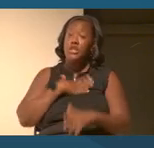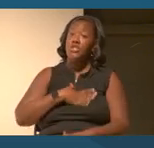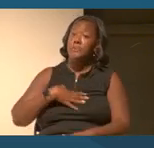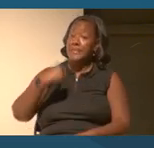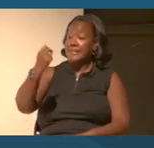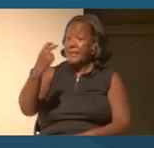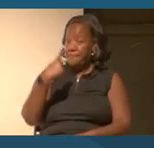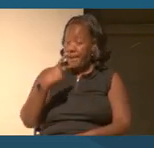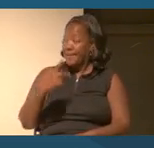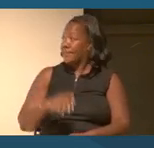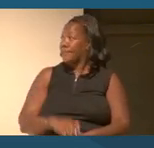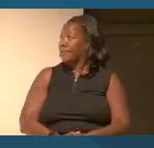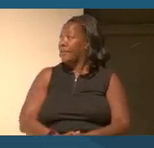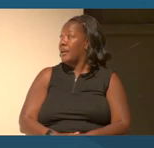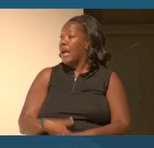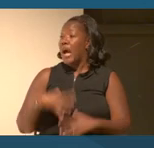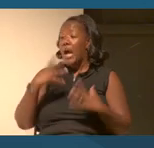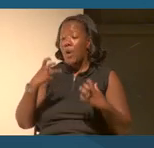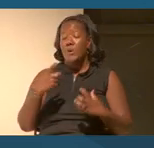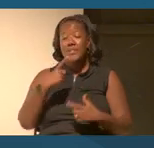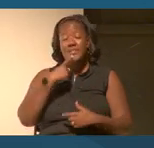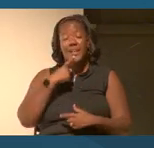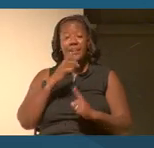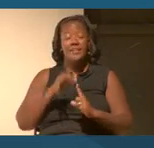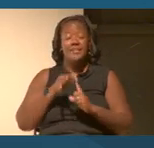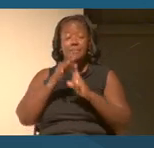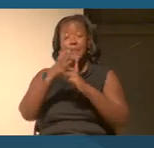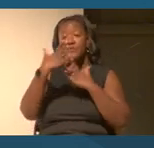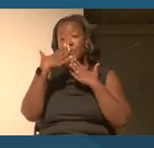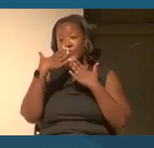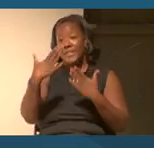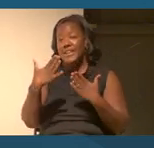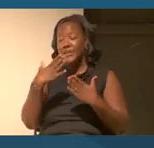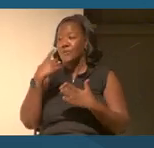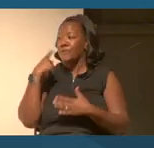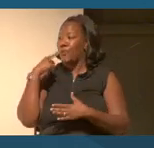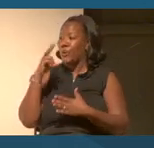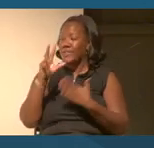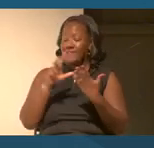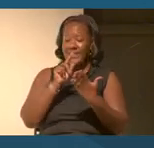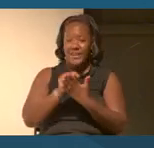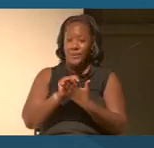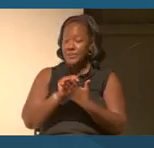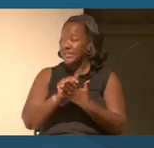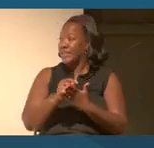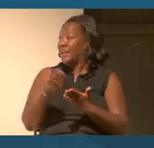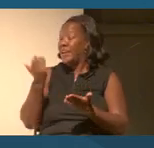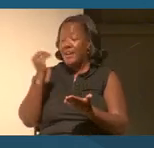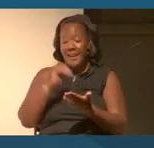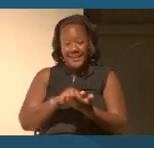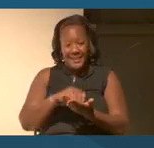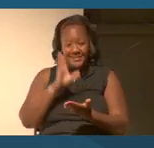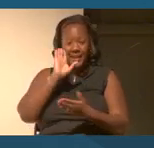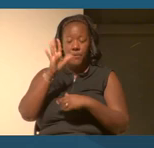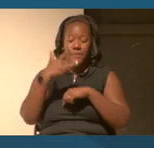I also just wanna say a very special thank you for the videos. Again, they are going to be available on our website.